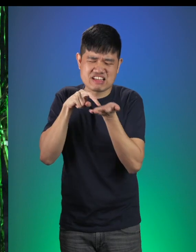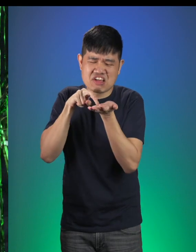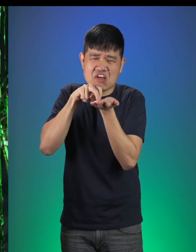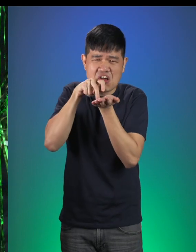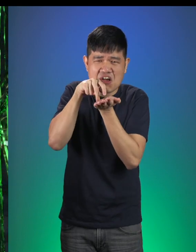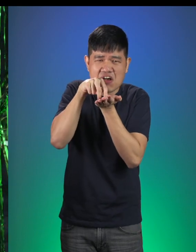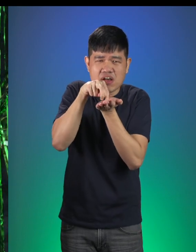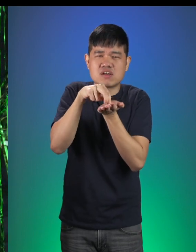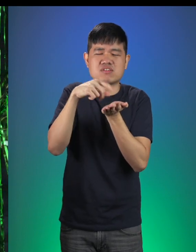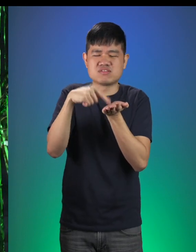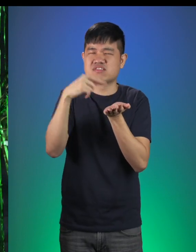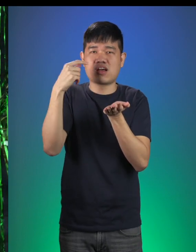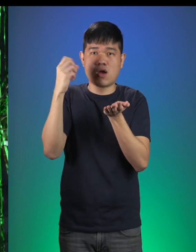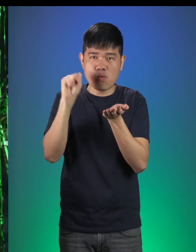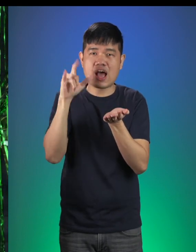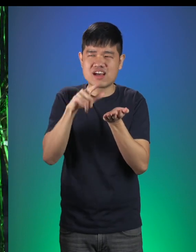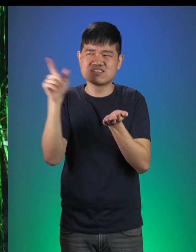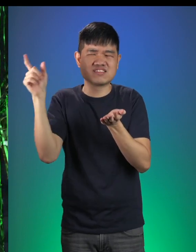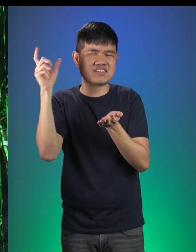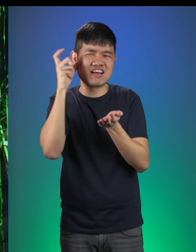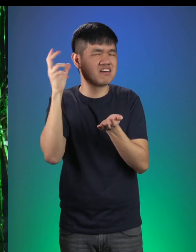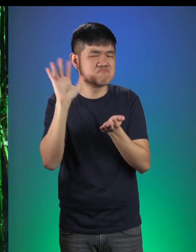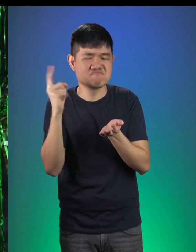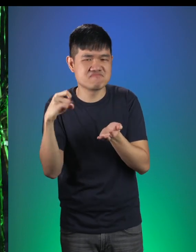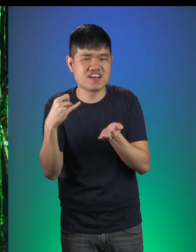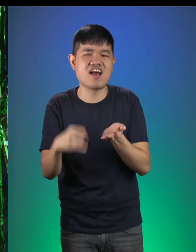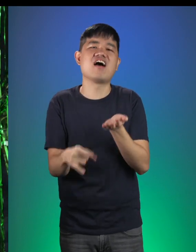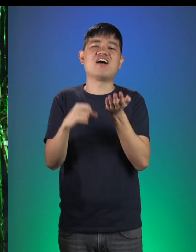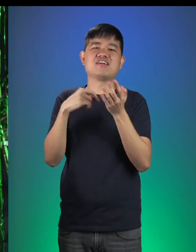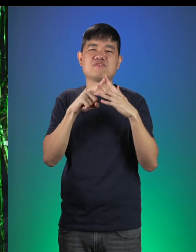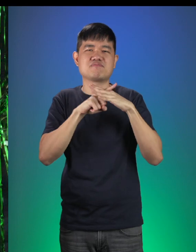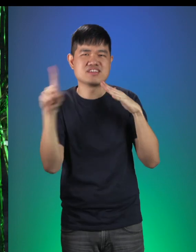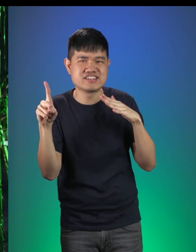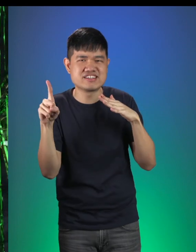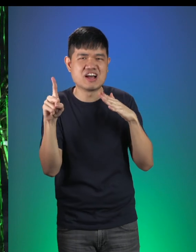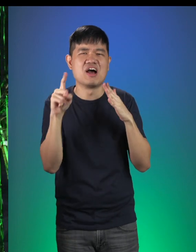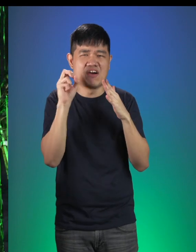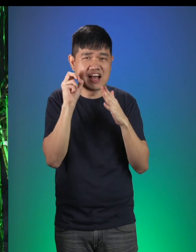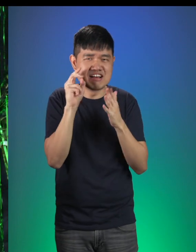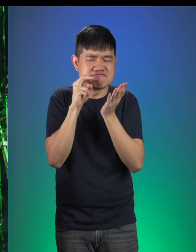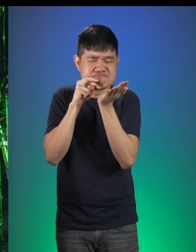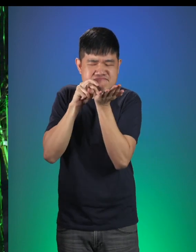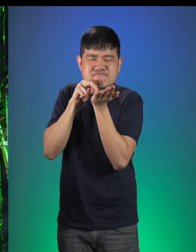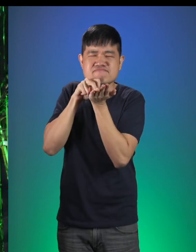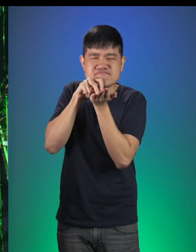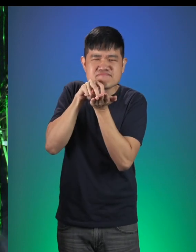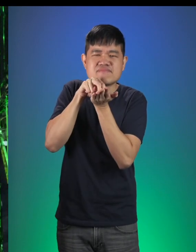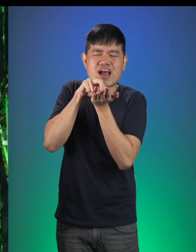and sneak away really quietly so the Big Bad Wolf doesn’t hear me escaping! (trips and steps on mouse) [mouse squeaks]